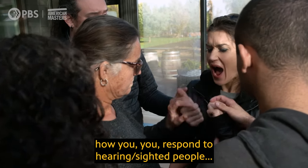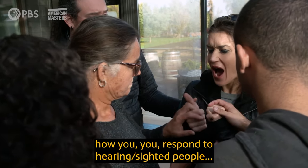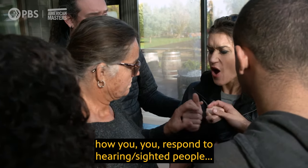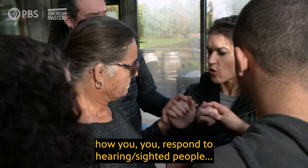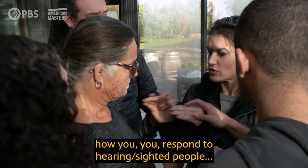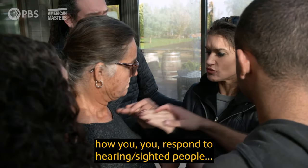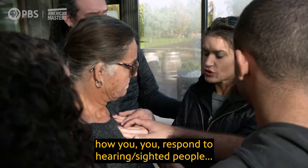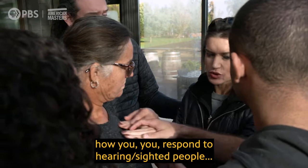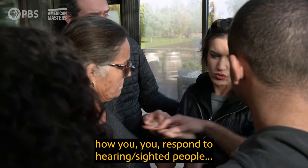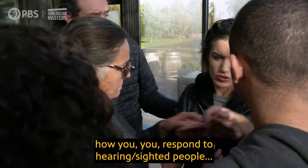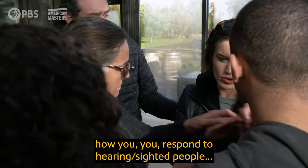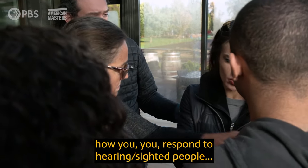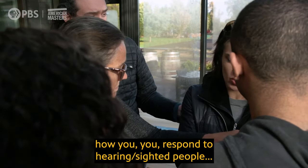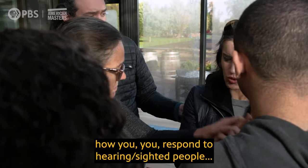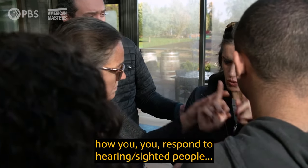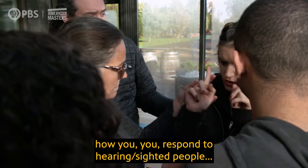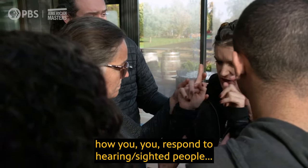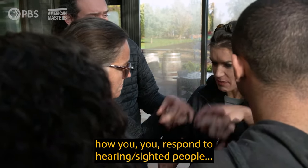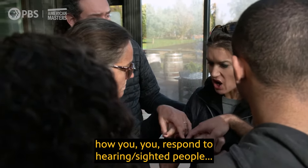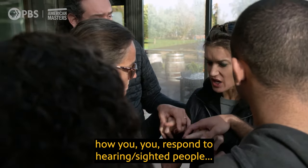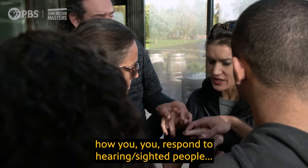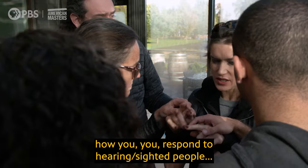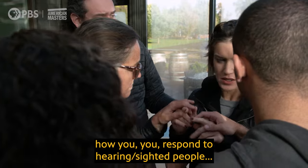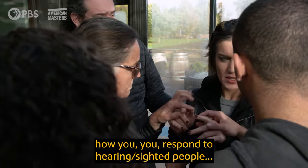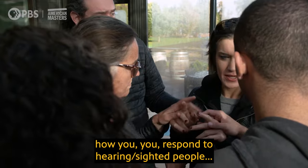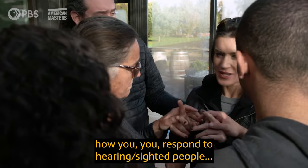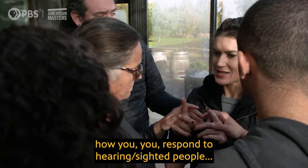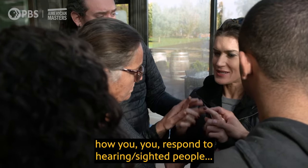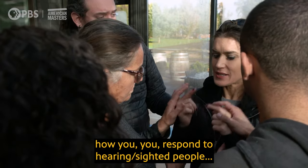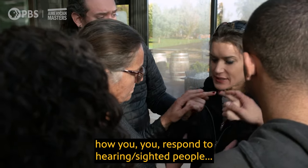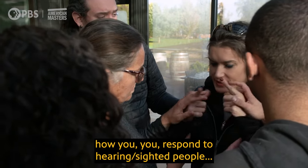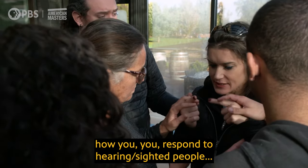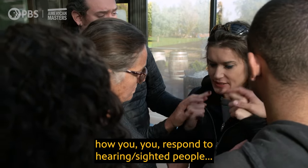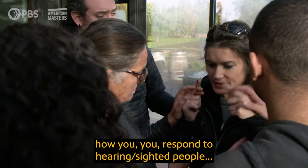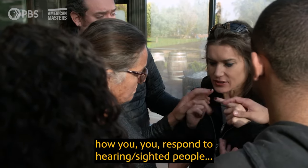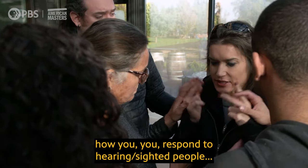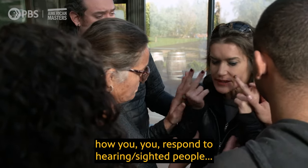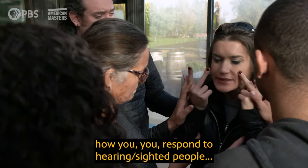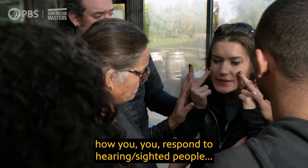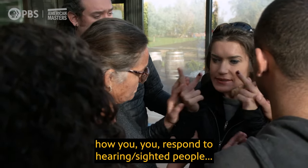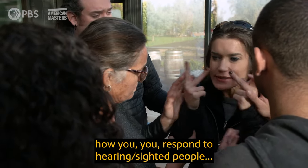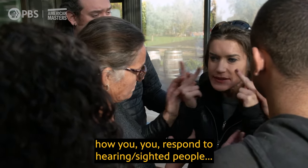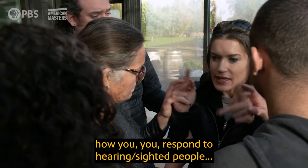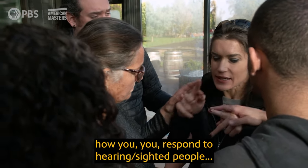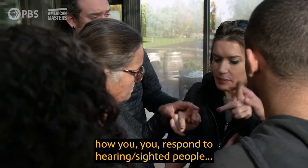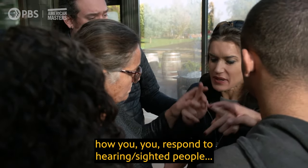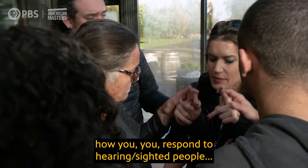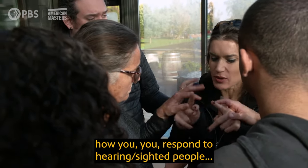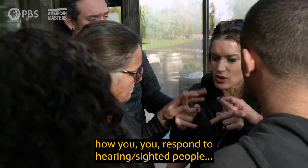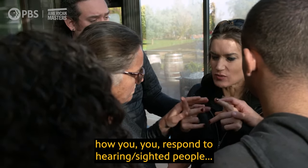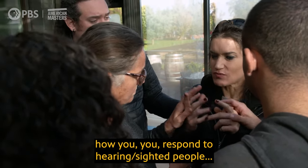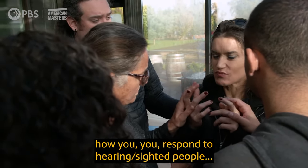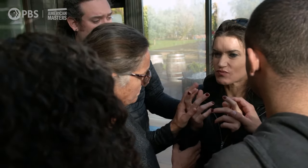how you, you, respond to hearing/sighted people...